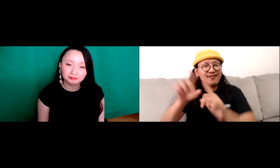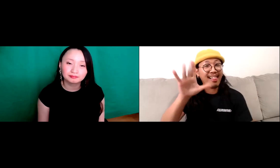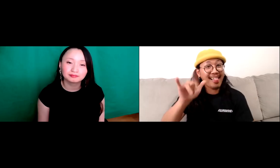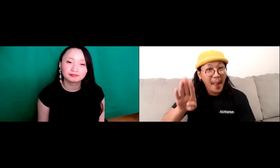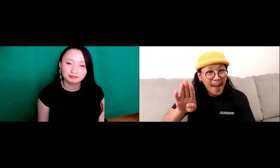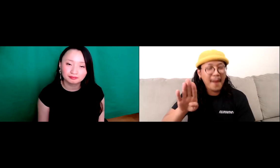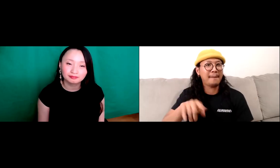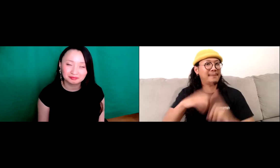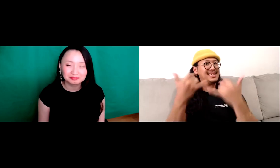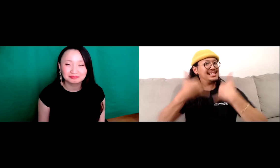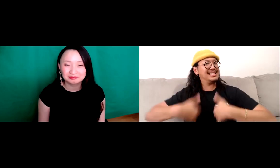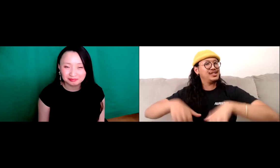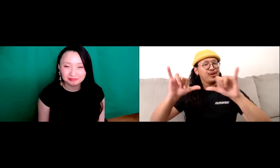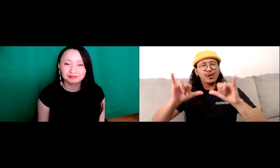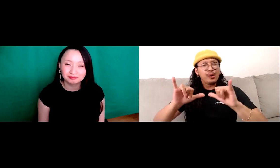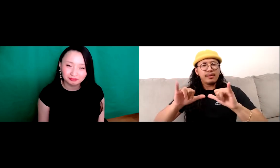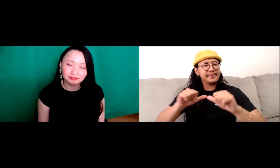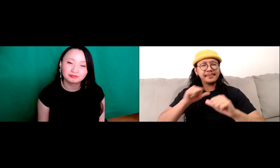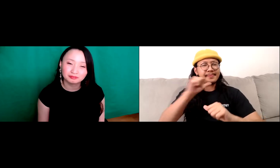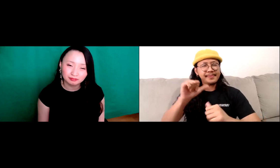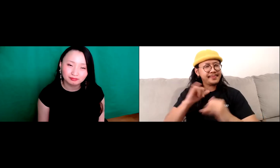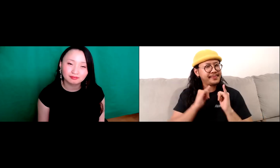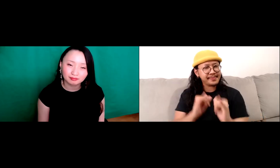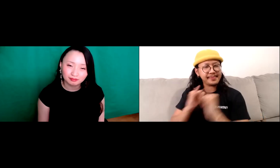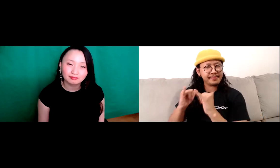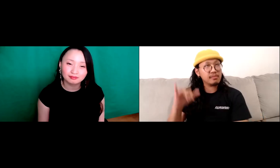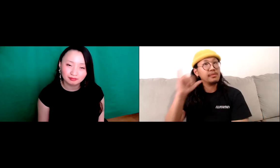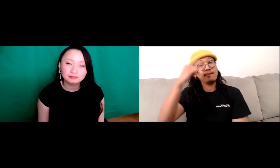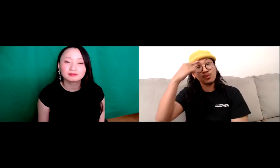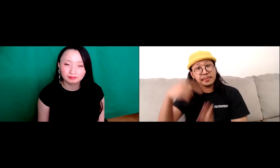had friends. But luckily they were clubs.